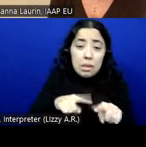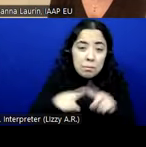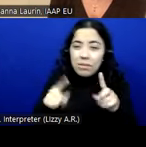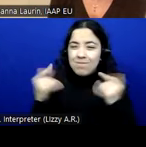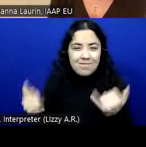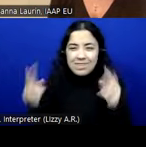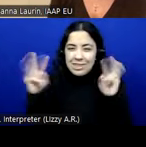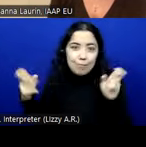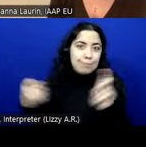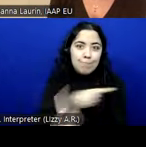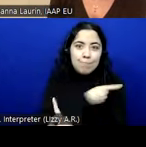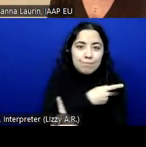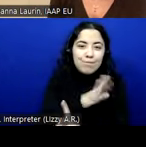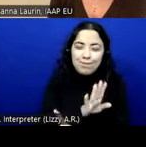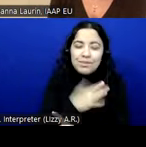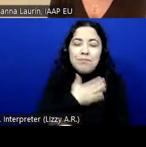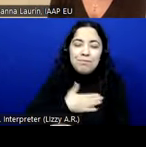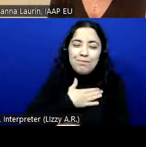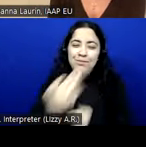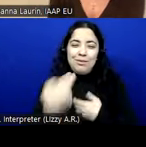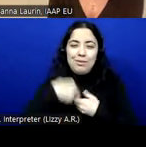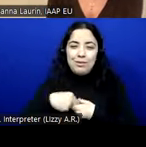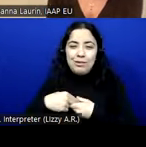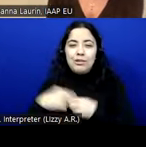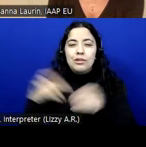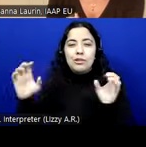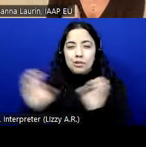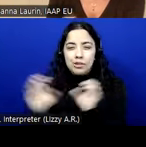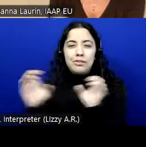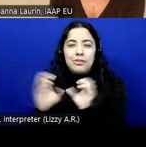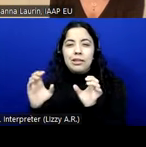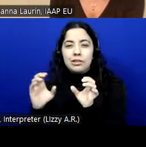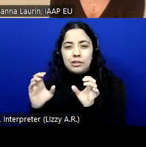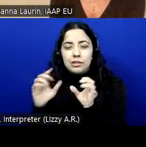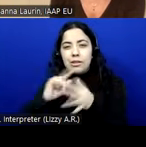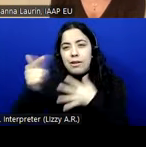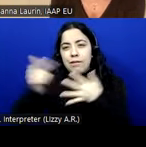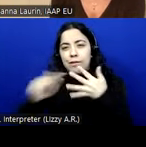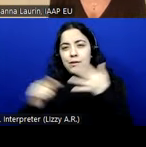So please join us for the certification drop-ins every other Wednesday. There is a specific